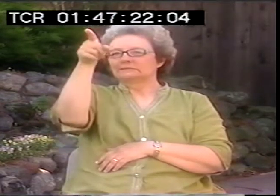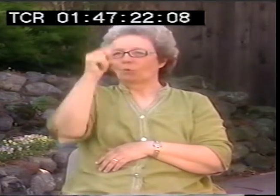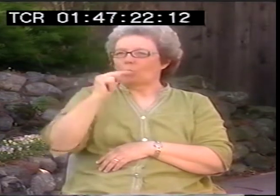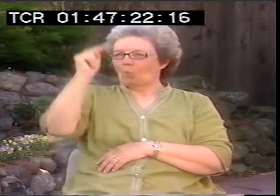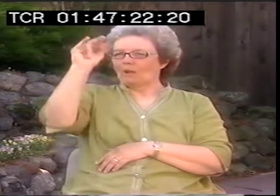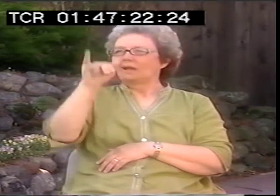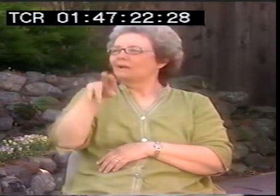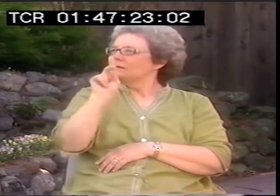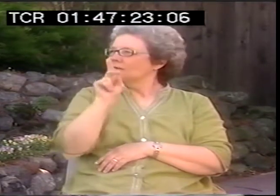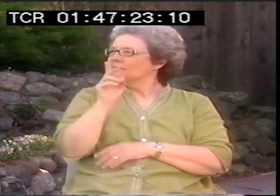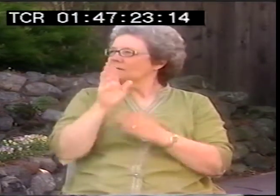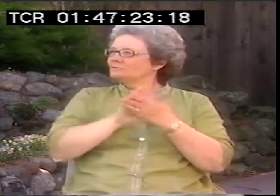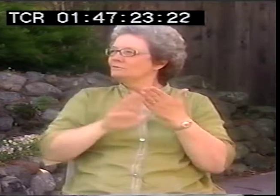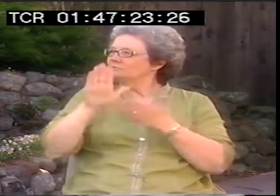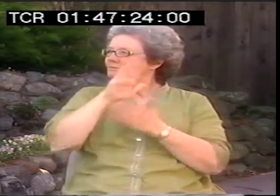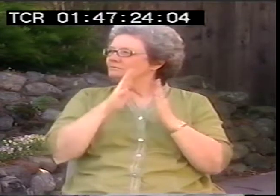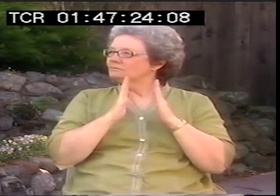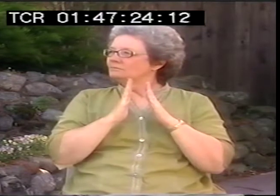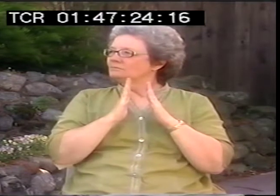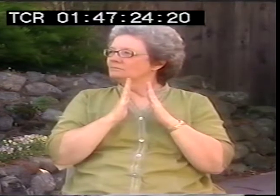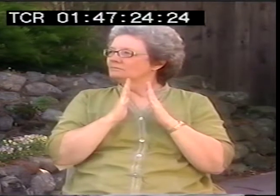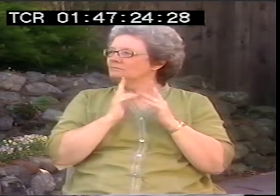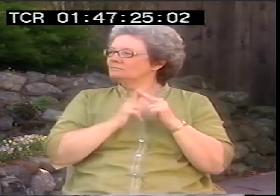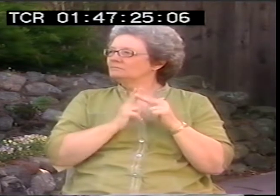A whole-- now, I have to go back and give you a little more history about this.